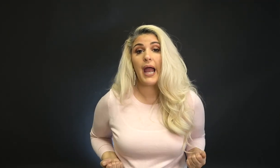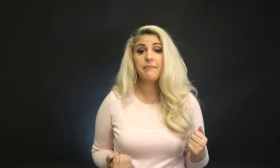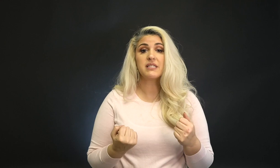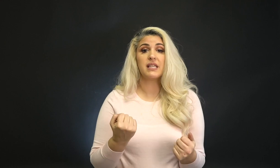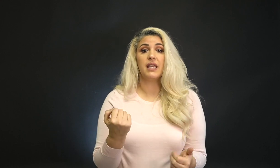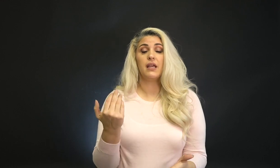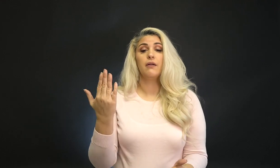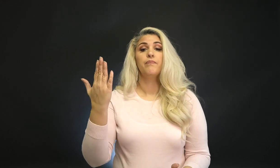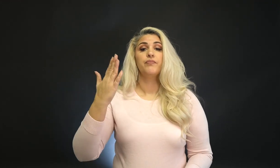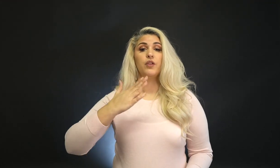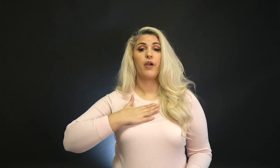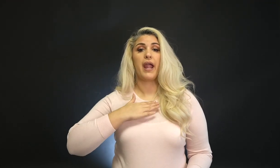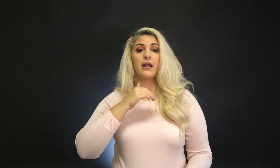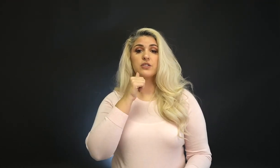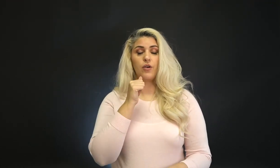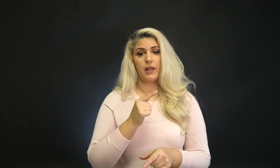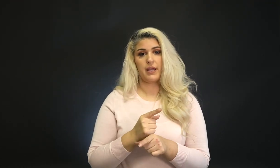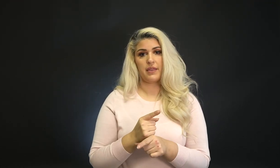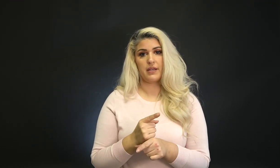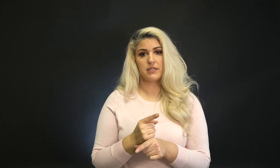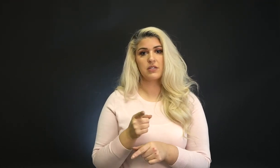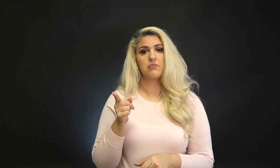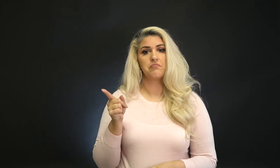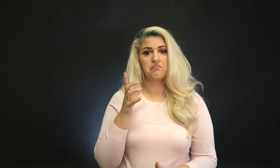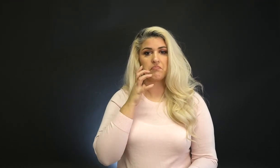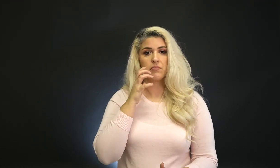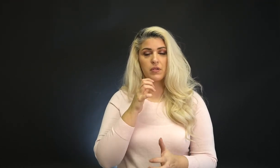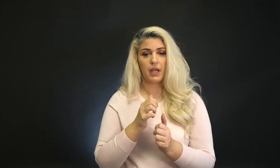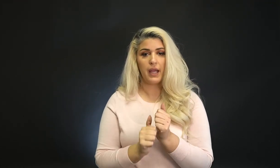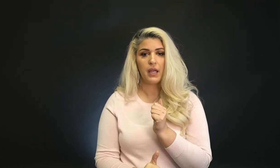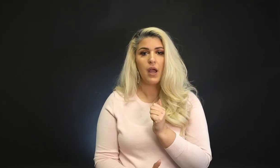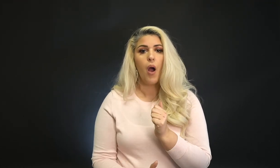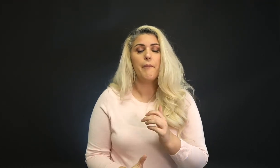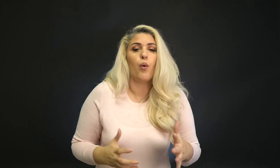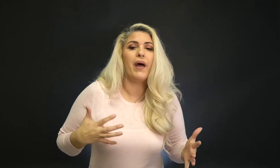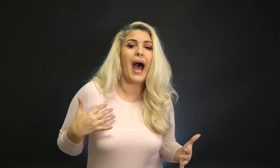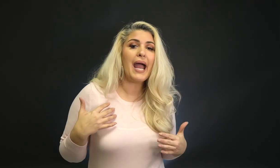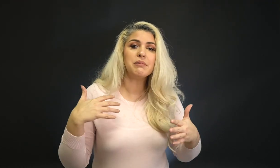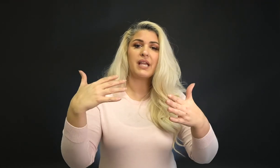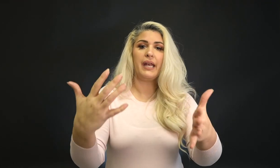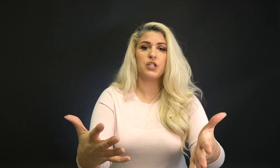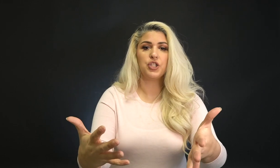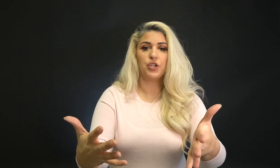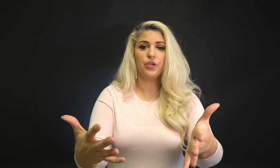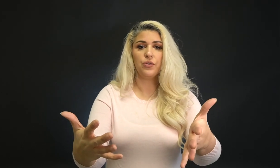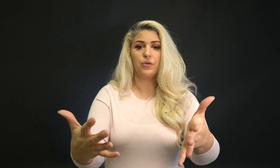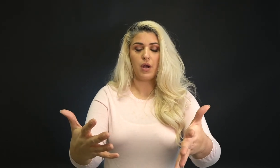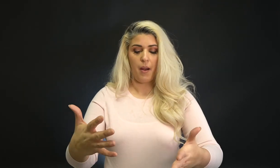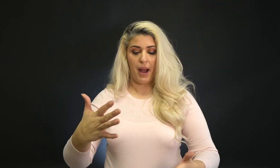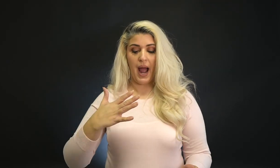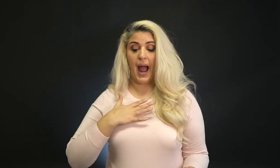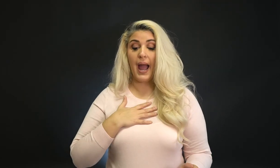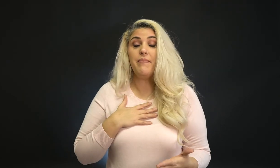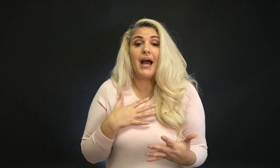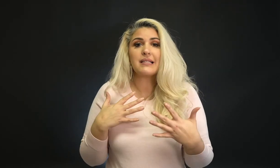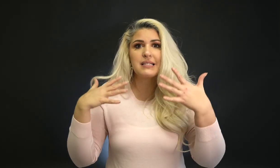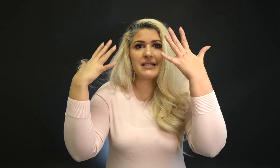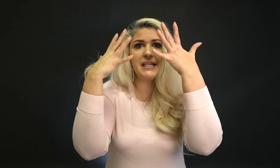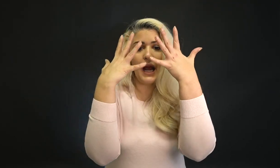I'm seeing your hands go like this, okay? But when I'm signing to you, I'm not seeing,